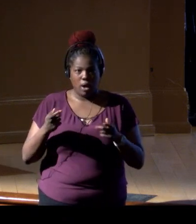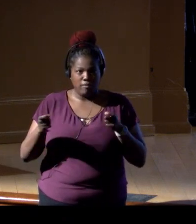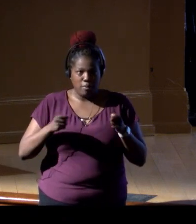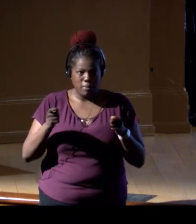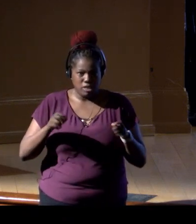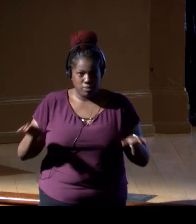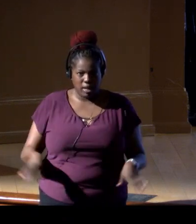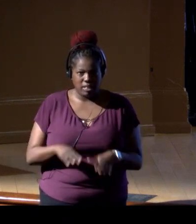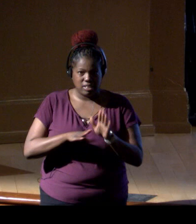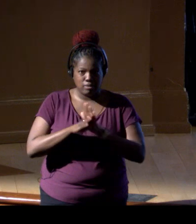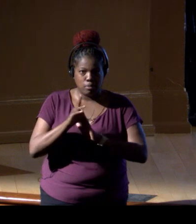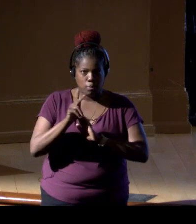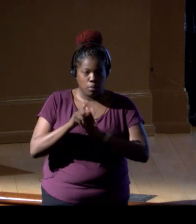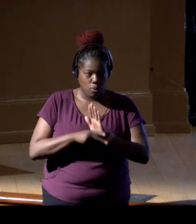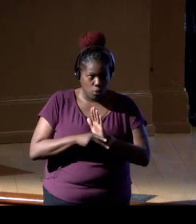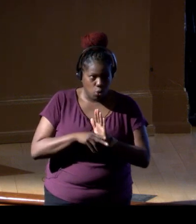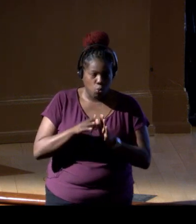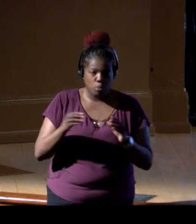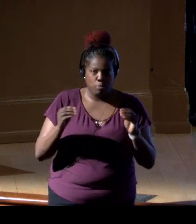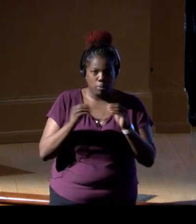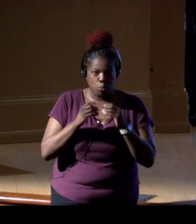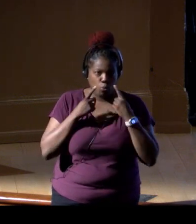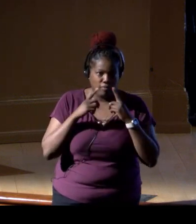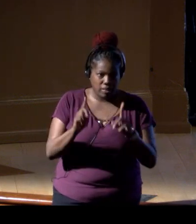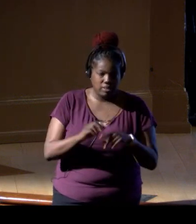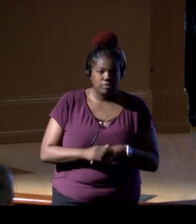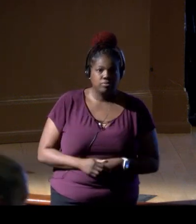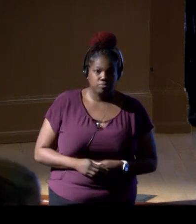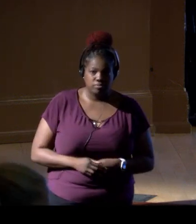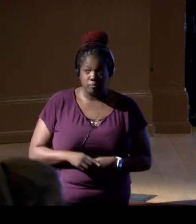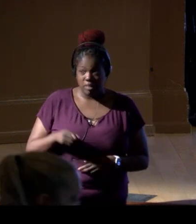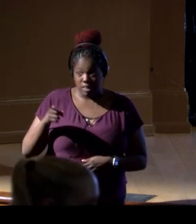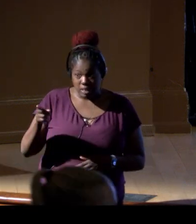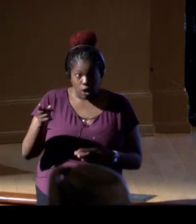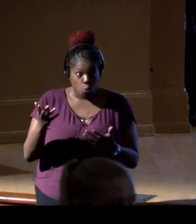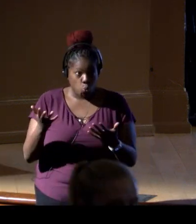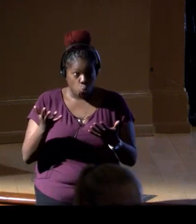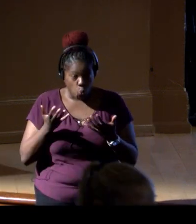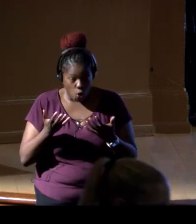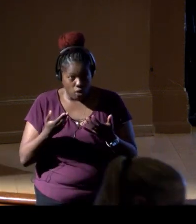and develop policies would be more effective. They're asking for increased precision,